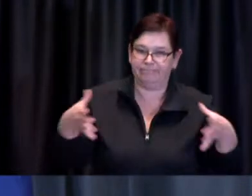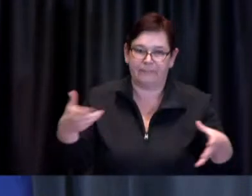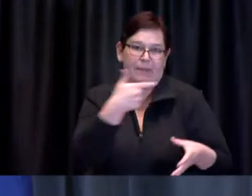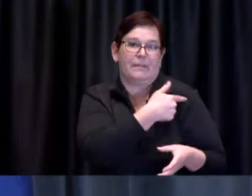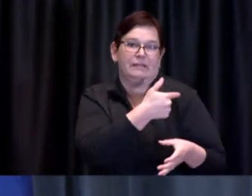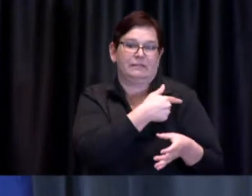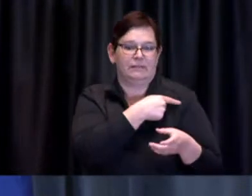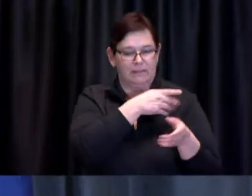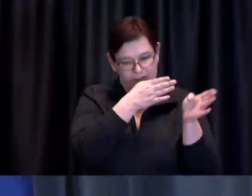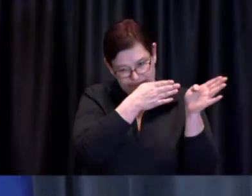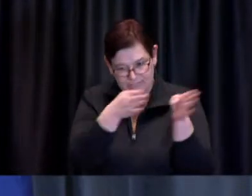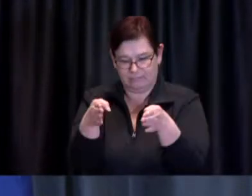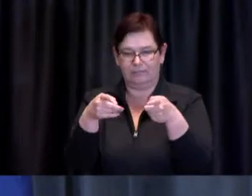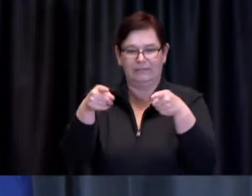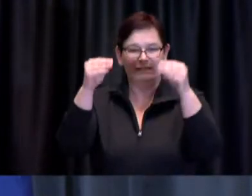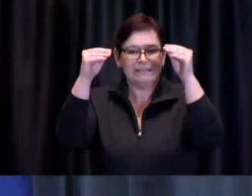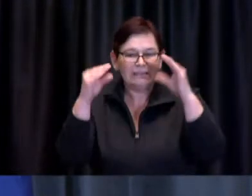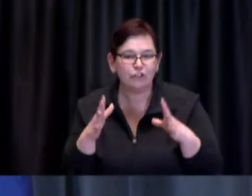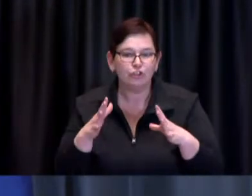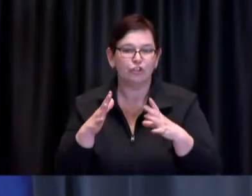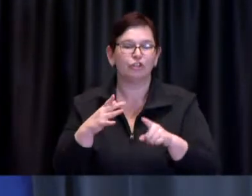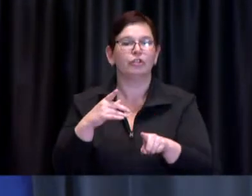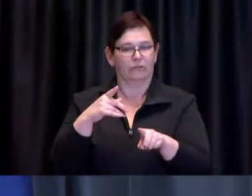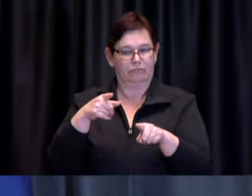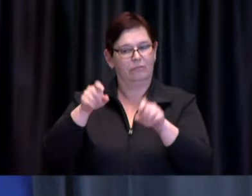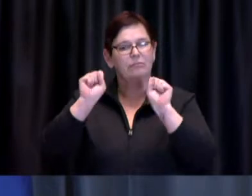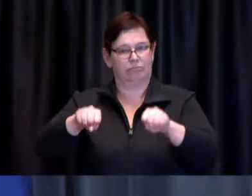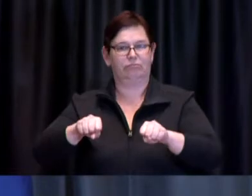The Province of Ontario is working directly with the school boards,